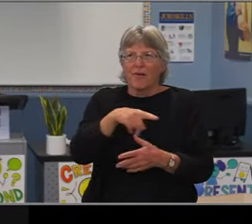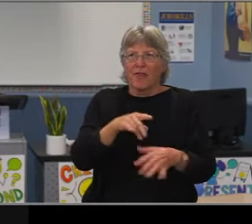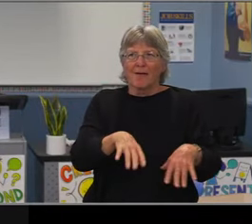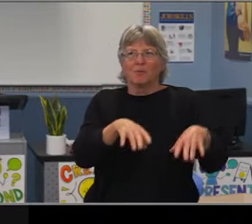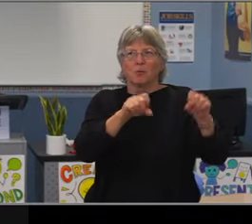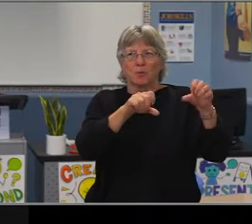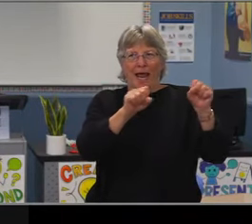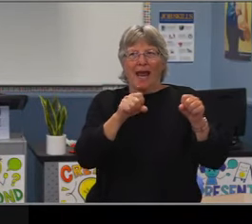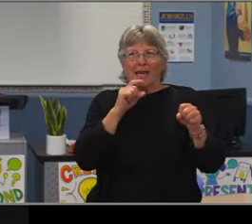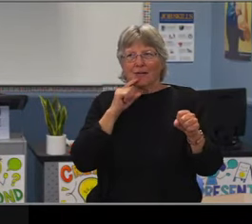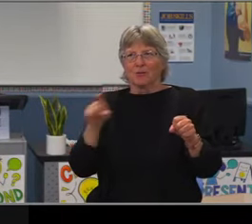No.